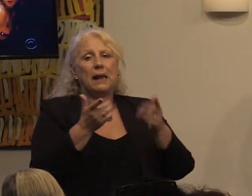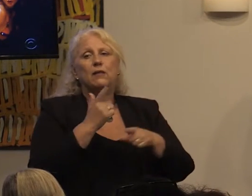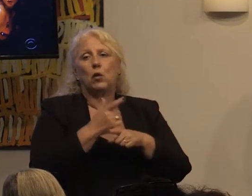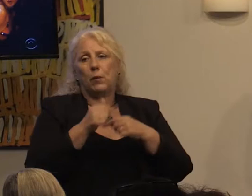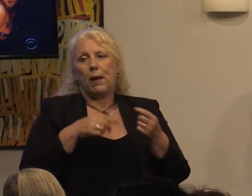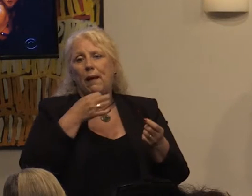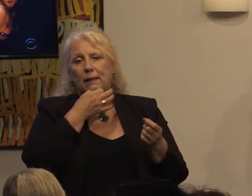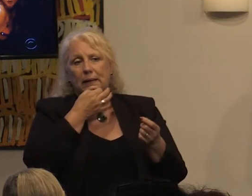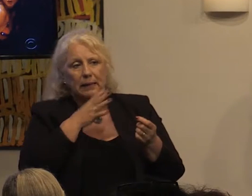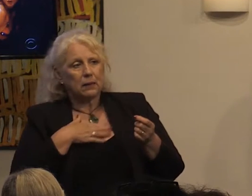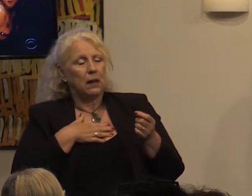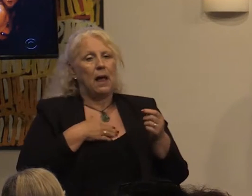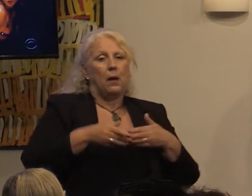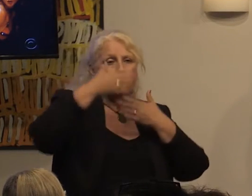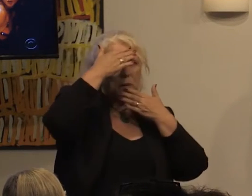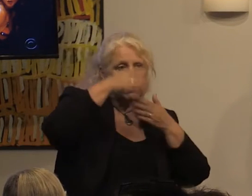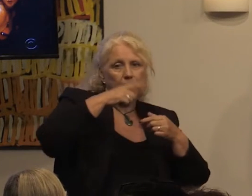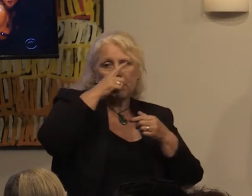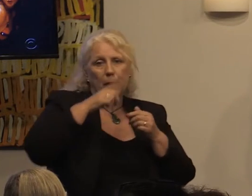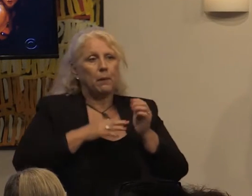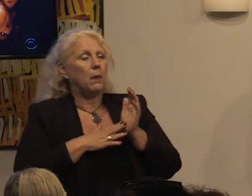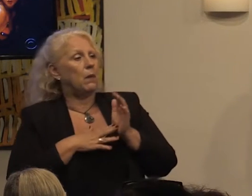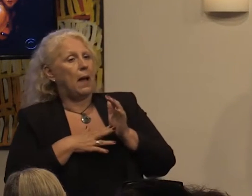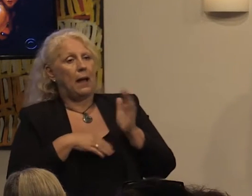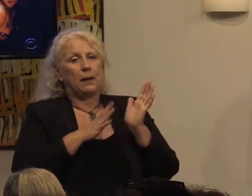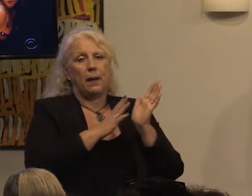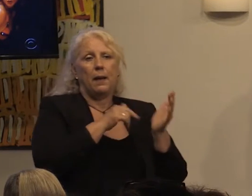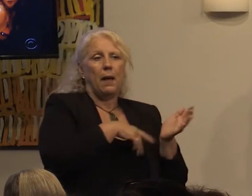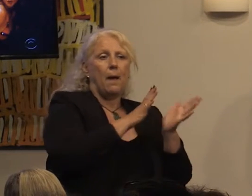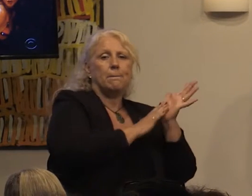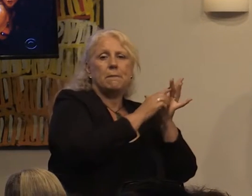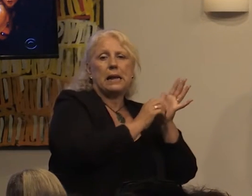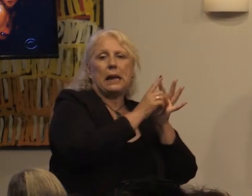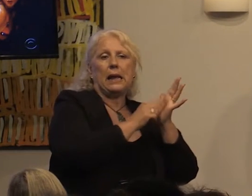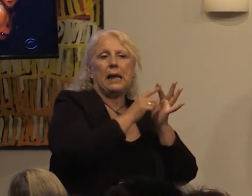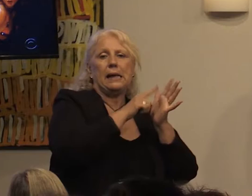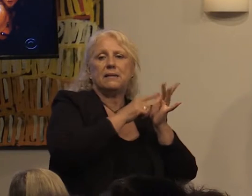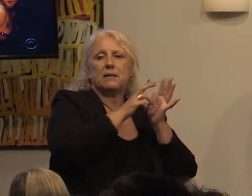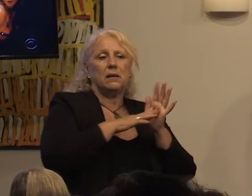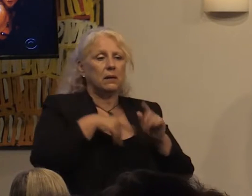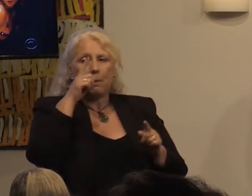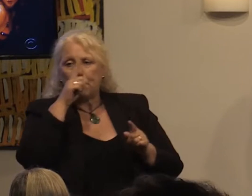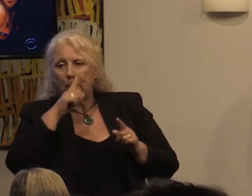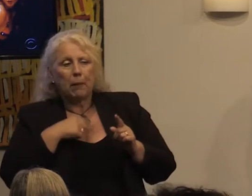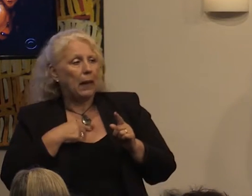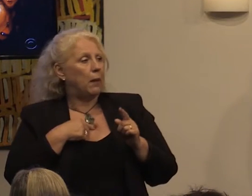Middle East and Muslim people are presented in screen. Let's talk about how people with disabilities are invisible on